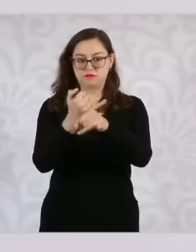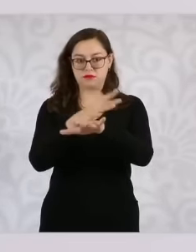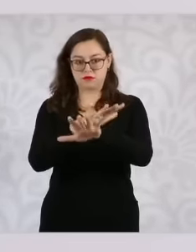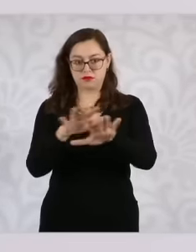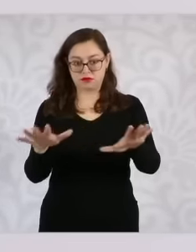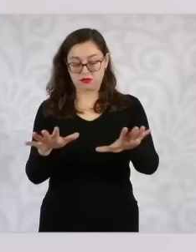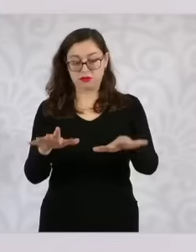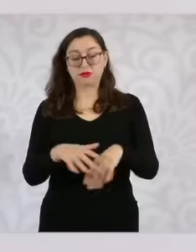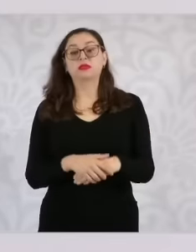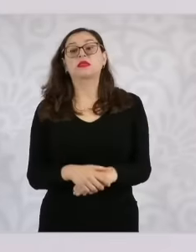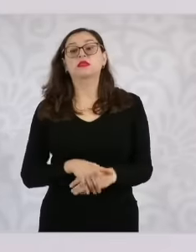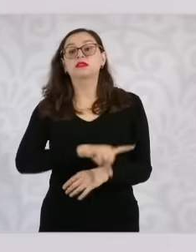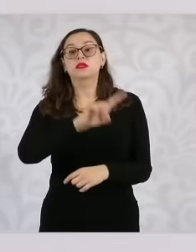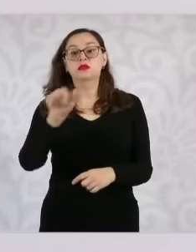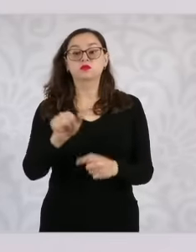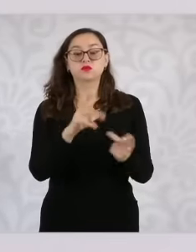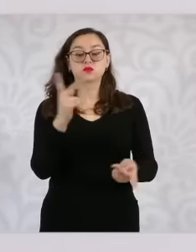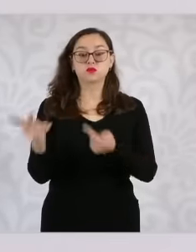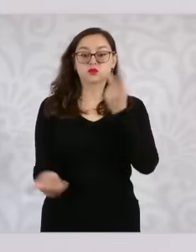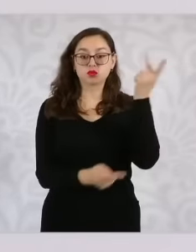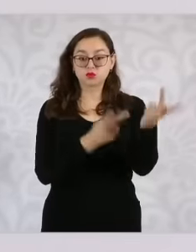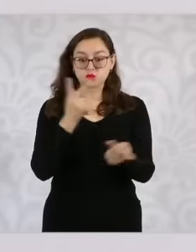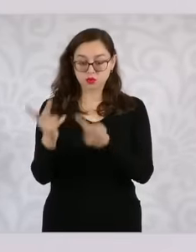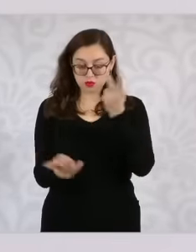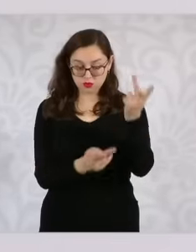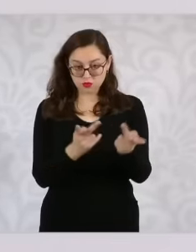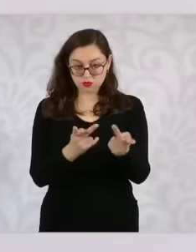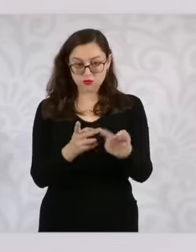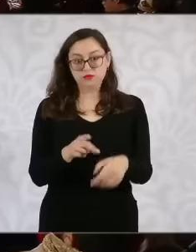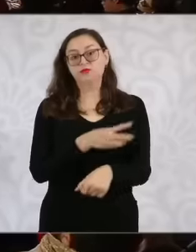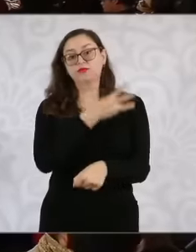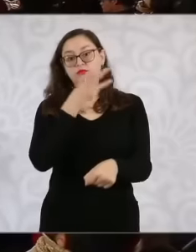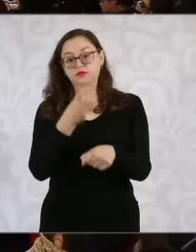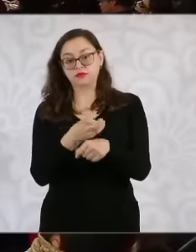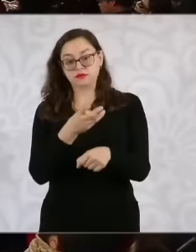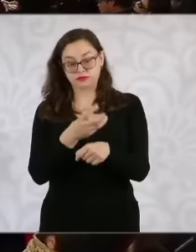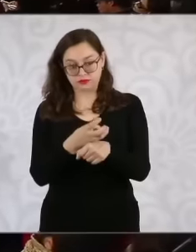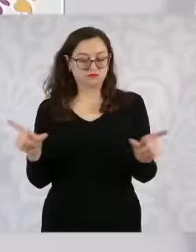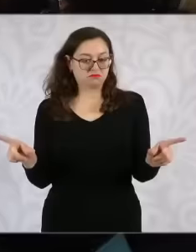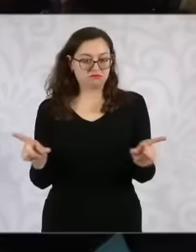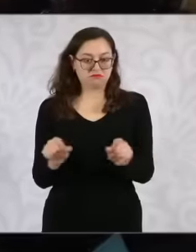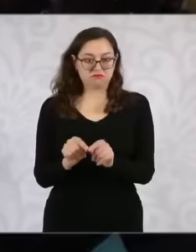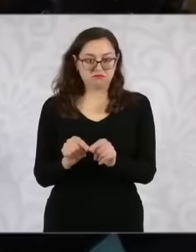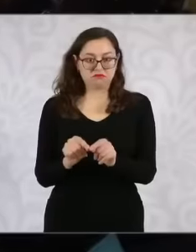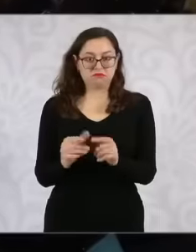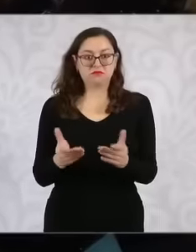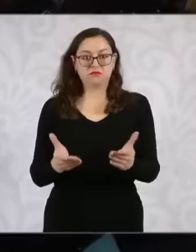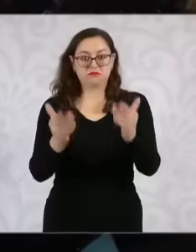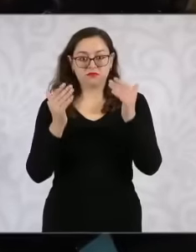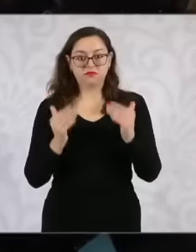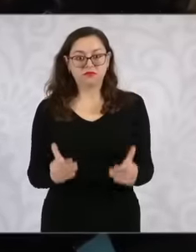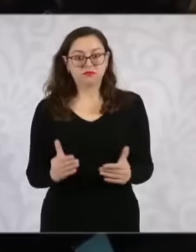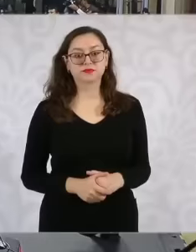questions Today It is the Day of Mexican Humanism and Historical Memory and Omar,